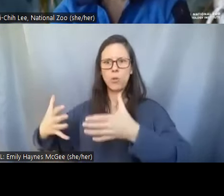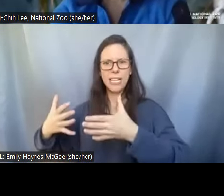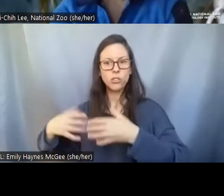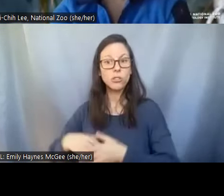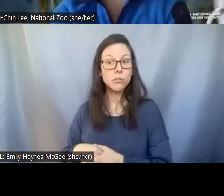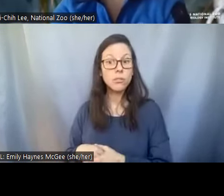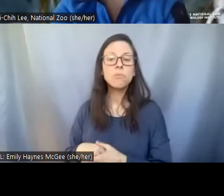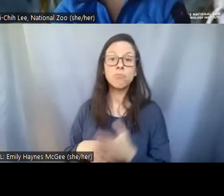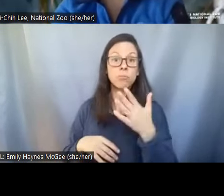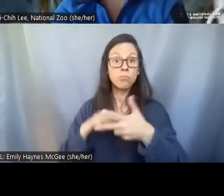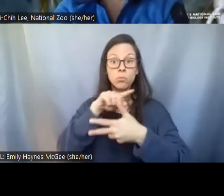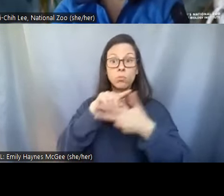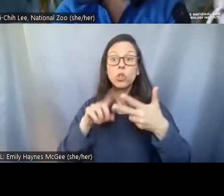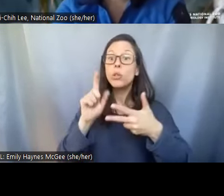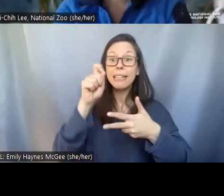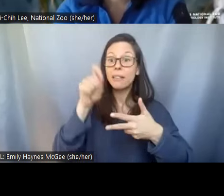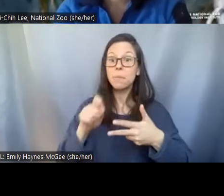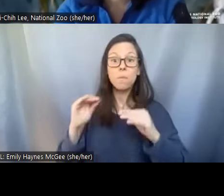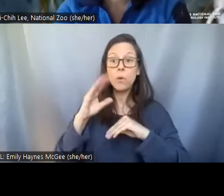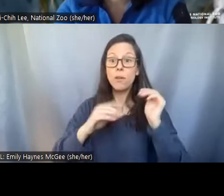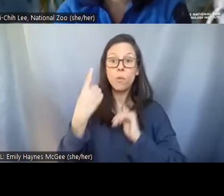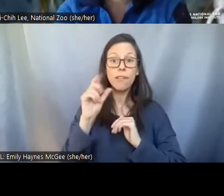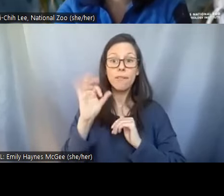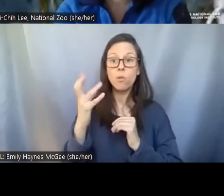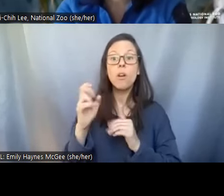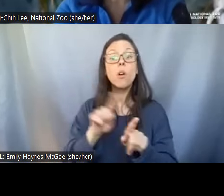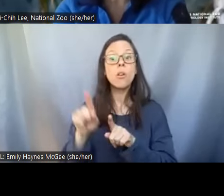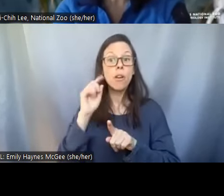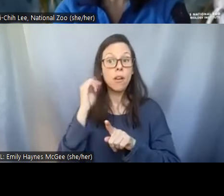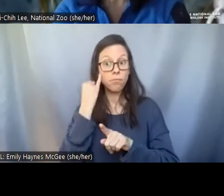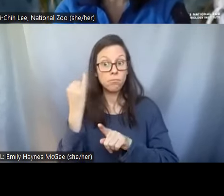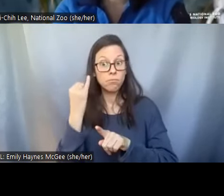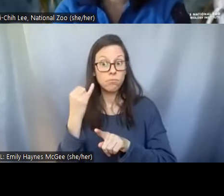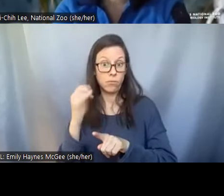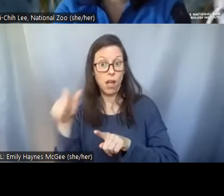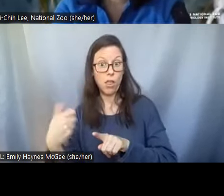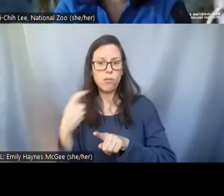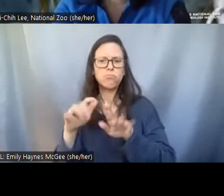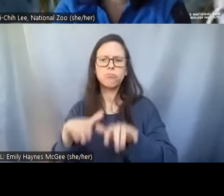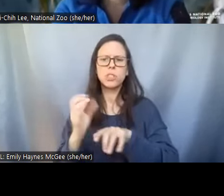chat as well. We would love to hear your thoughts. I'll give you another few seconds on that poll